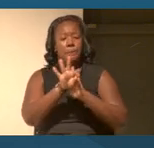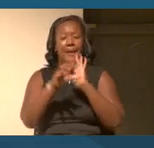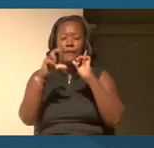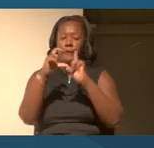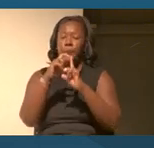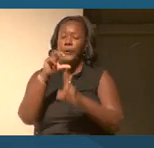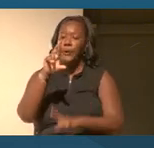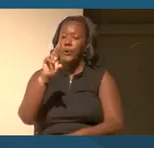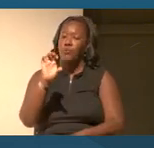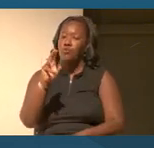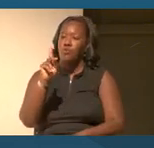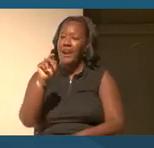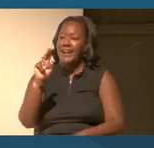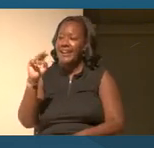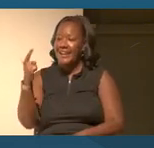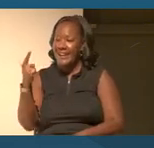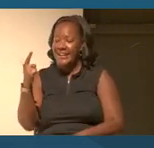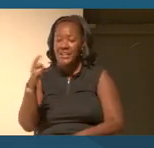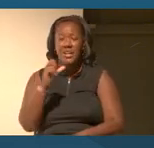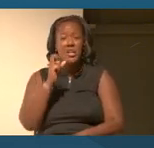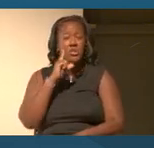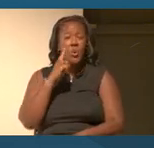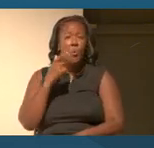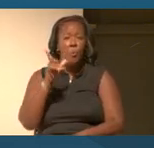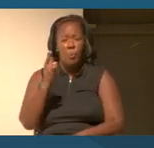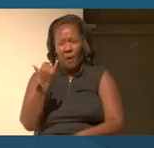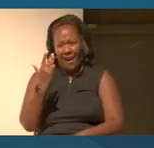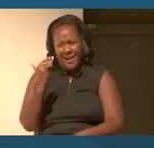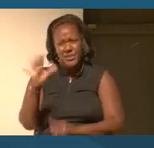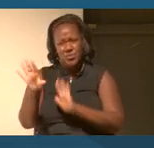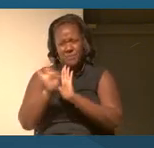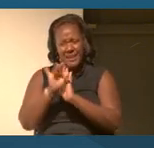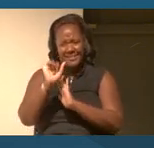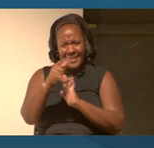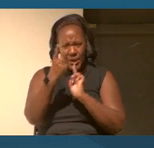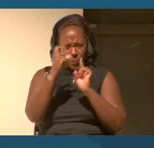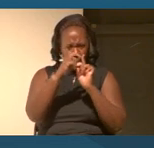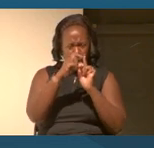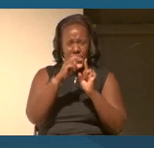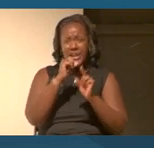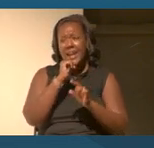is between reckoning and studying and how history advocators can help their students